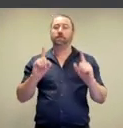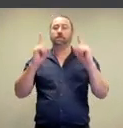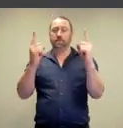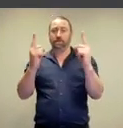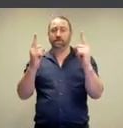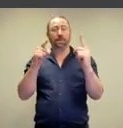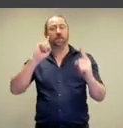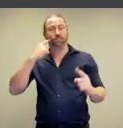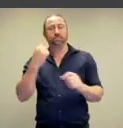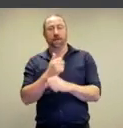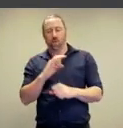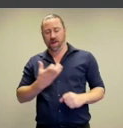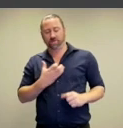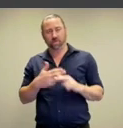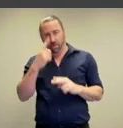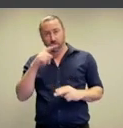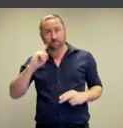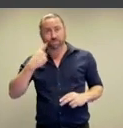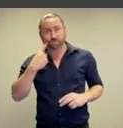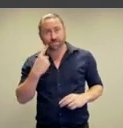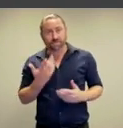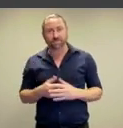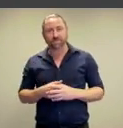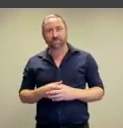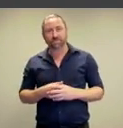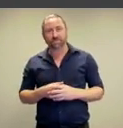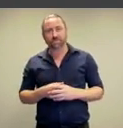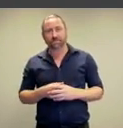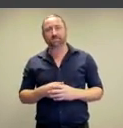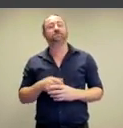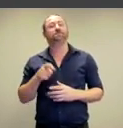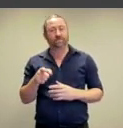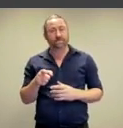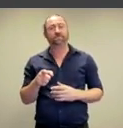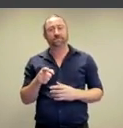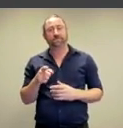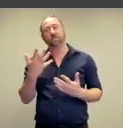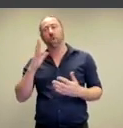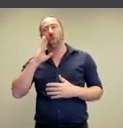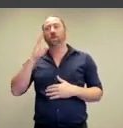performance deliberately uncomfortable